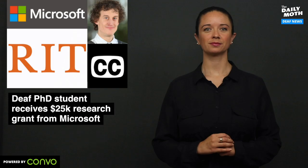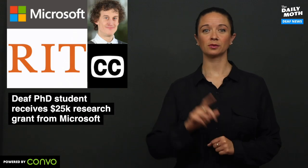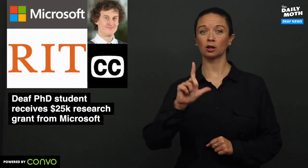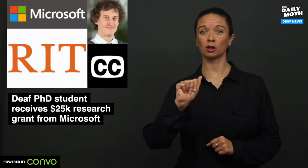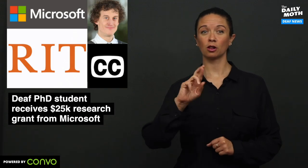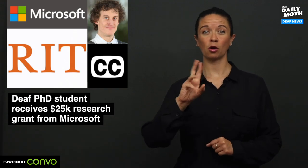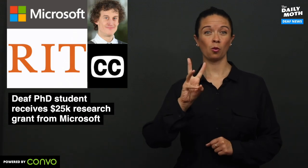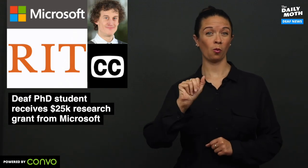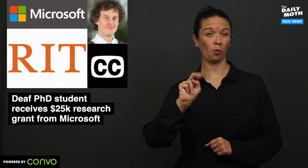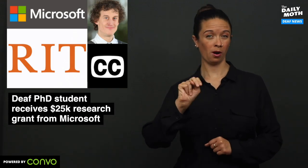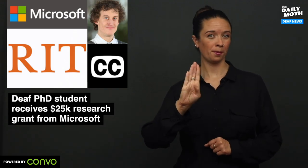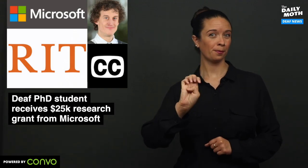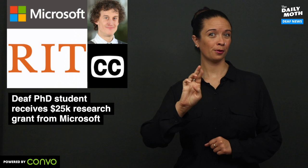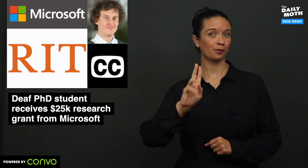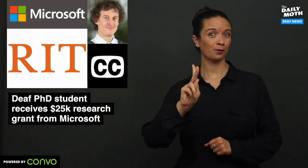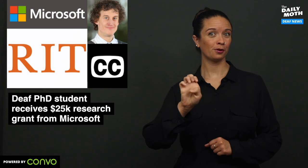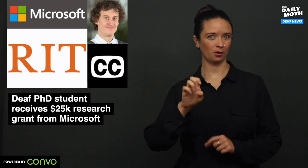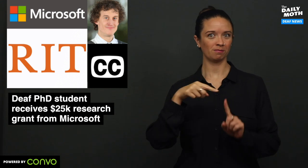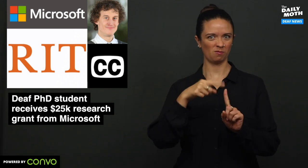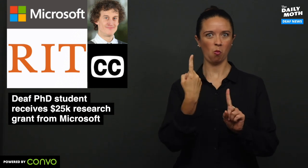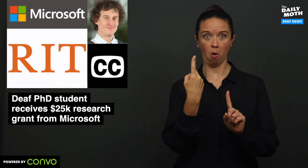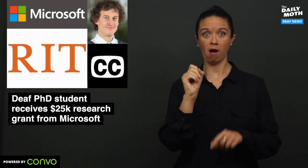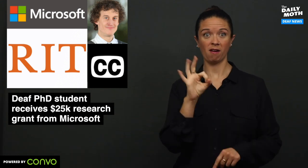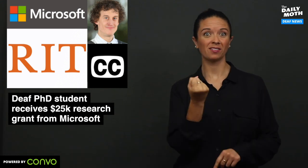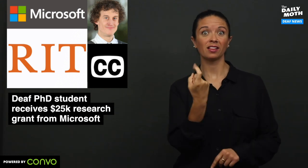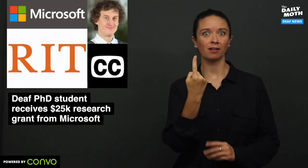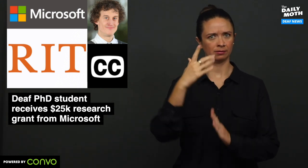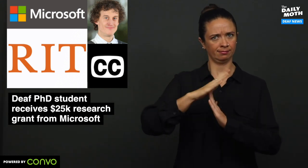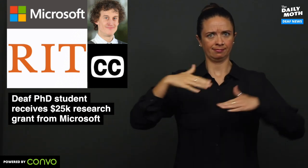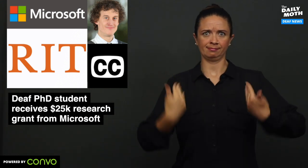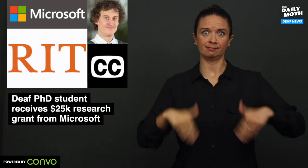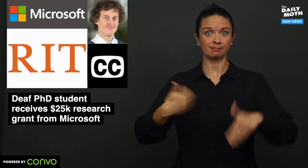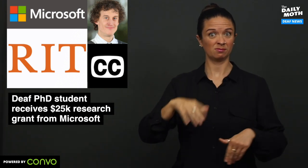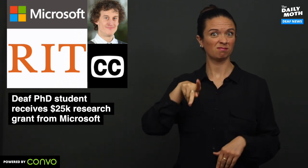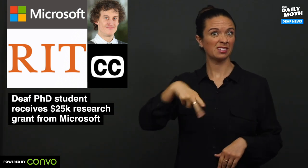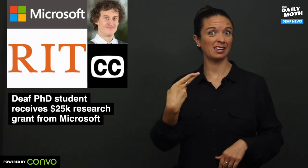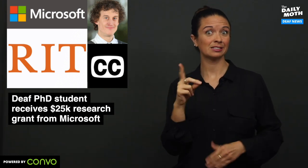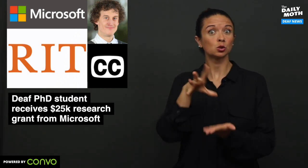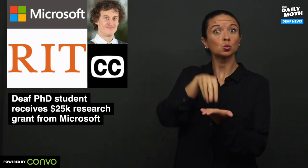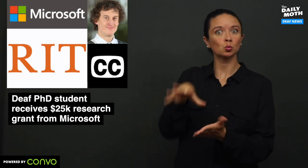Larwan Berke is one of the 11 outstanding doctoral